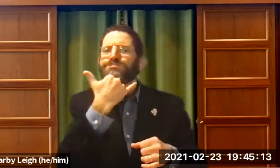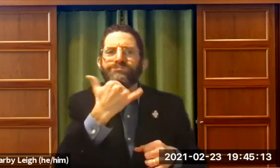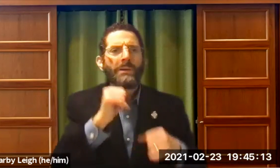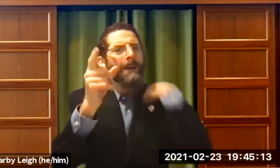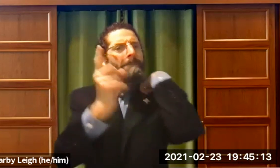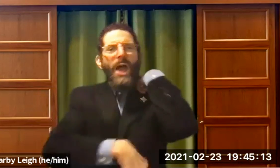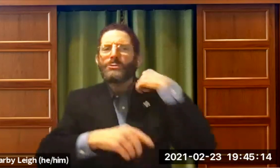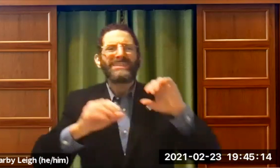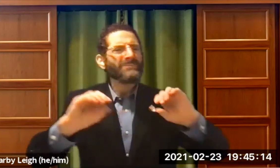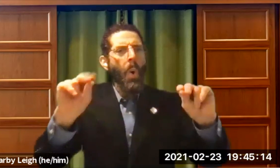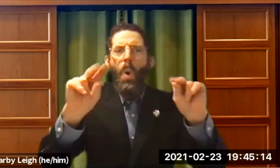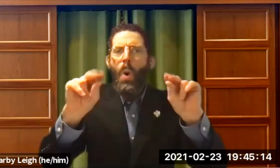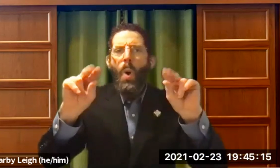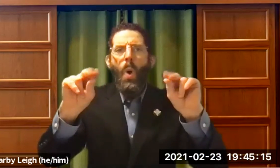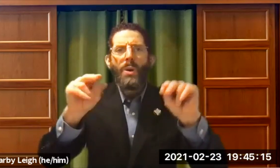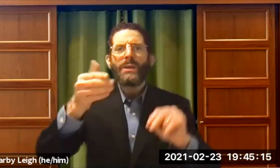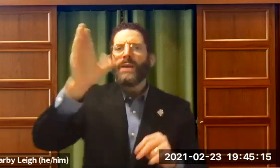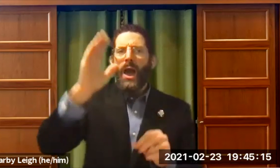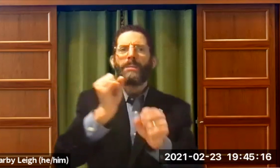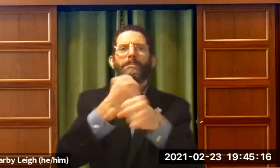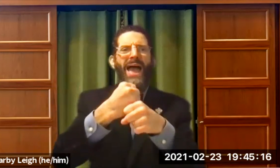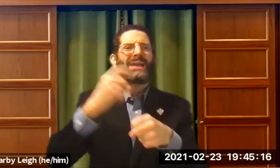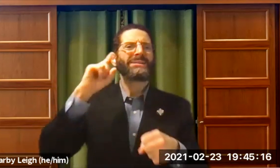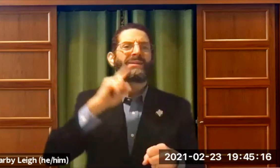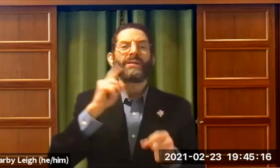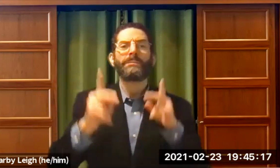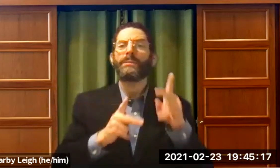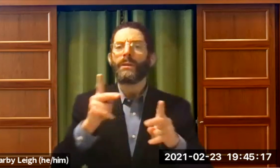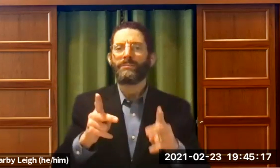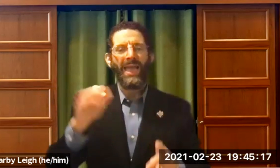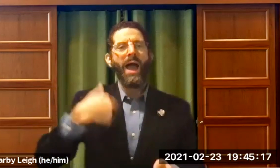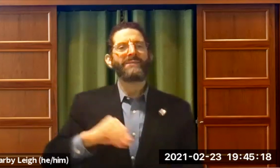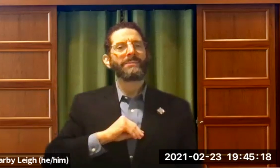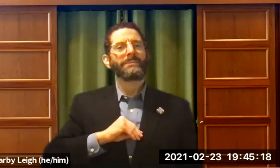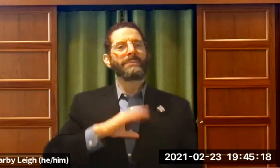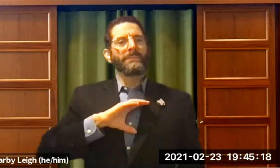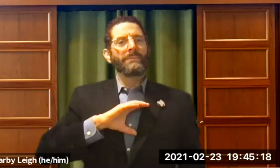We're not wrong. We're not a mistake. We're not a punishment. God made deaf people.